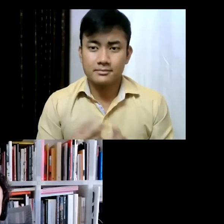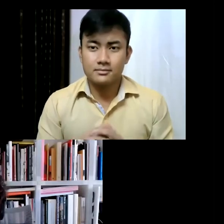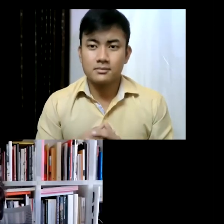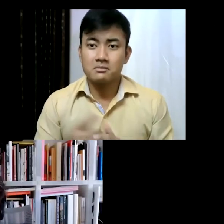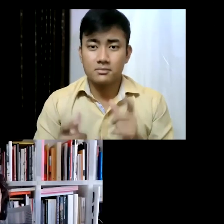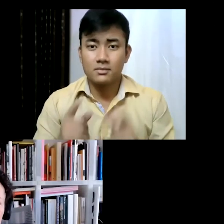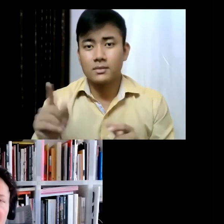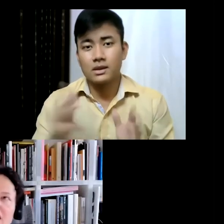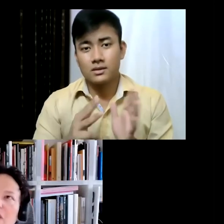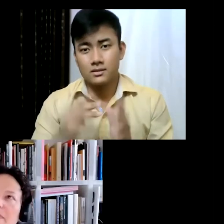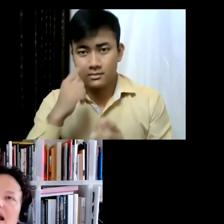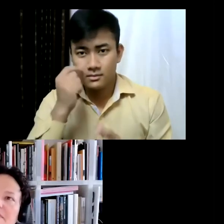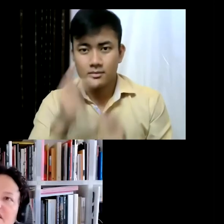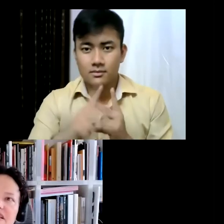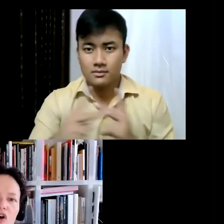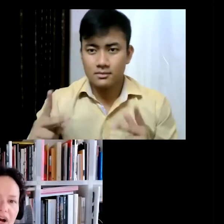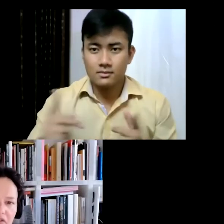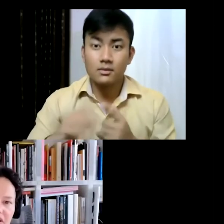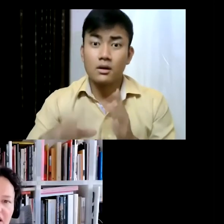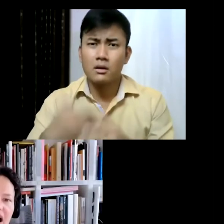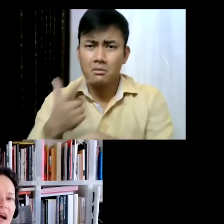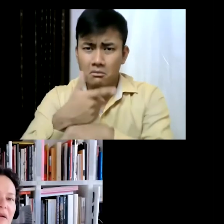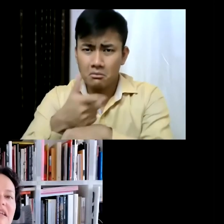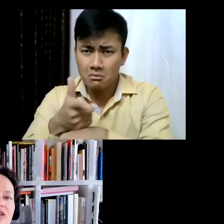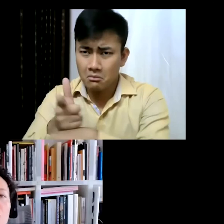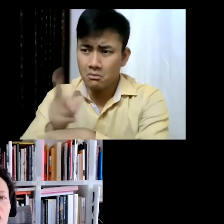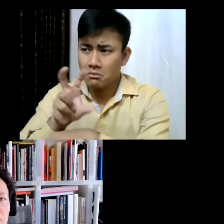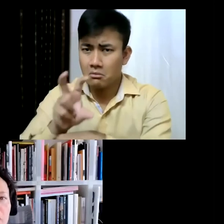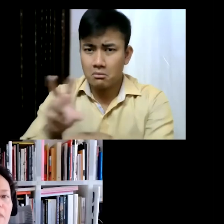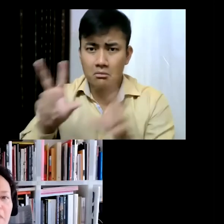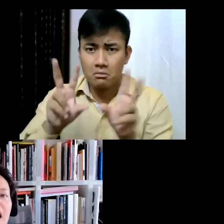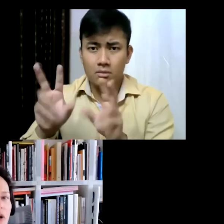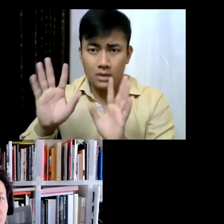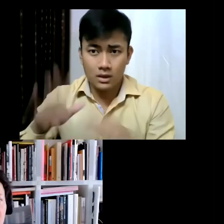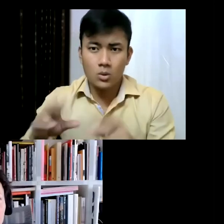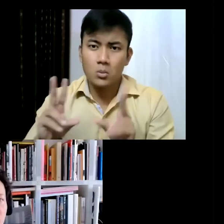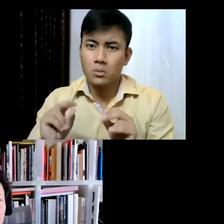of people. And then webcams, no i don't think... there are at least not from our organisations...